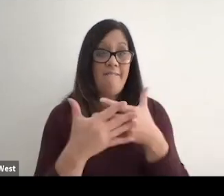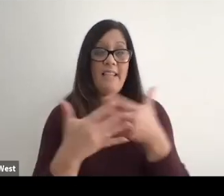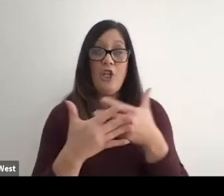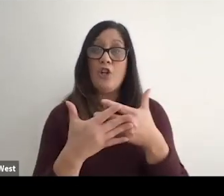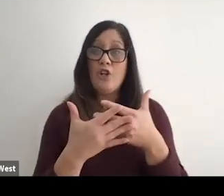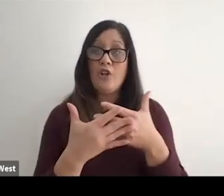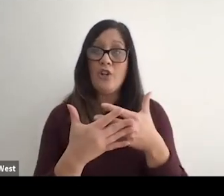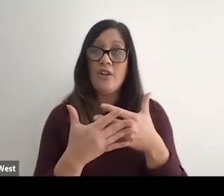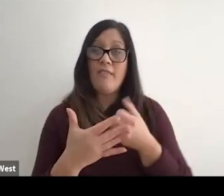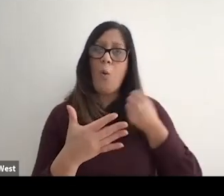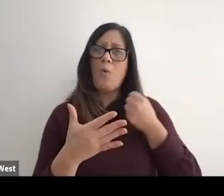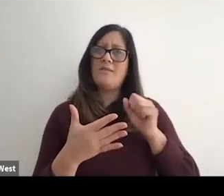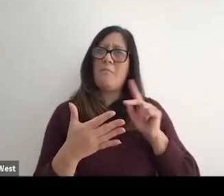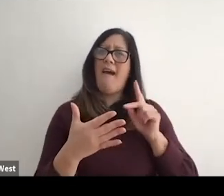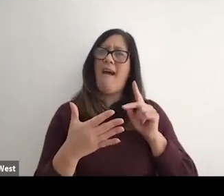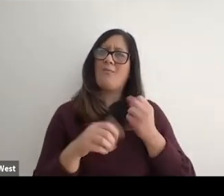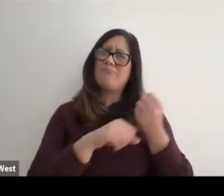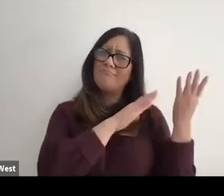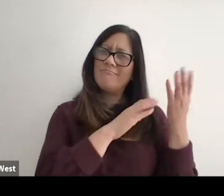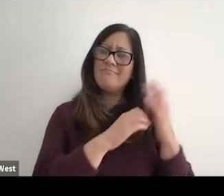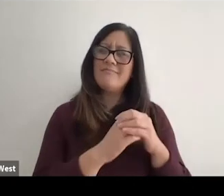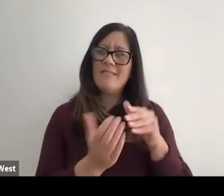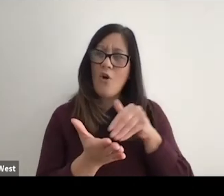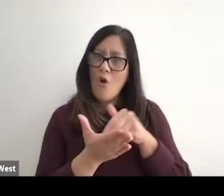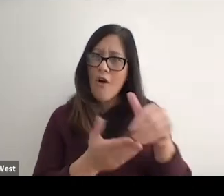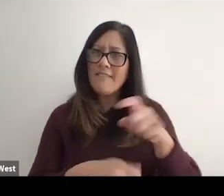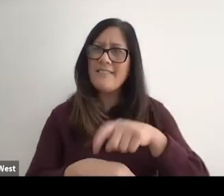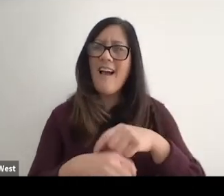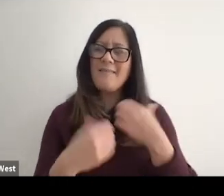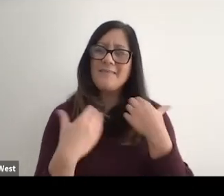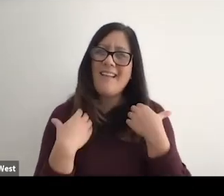the fear that holds us back to those. That mindset and often times what happens